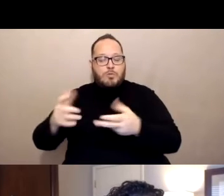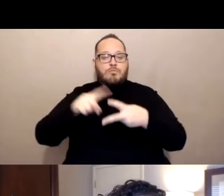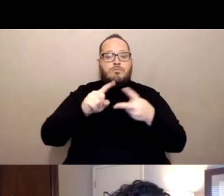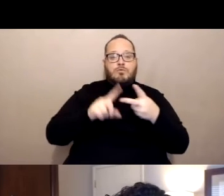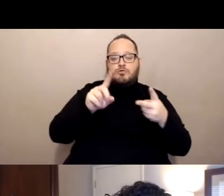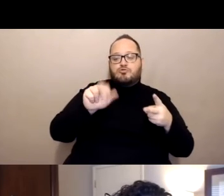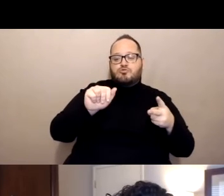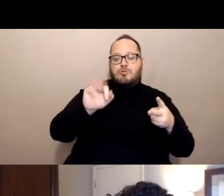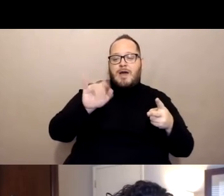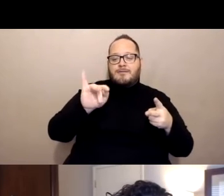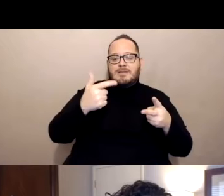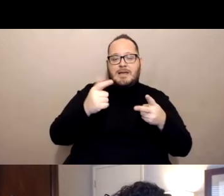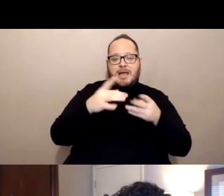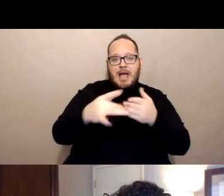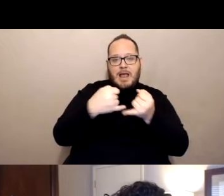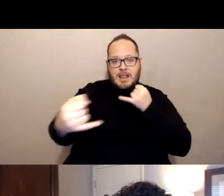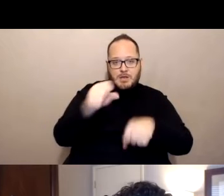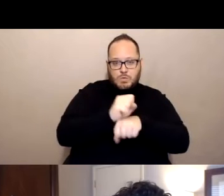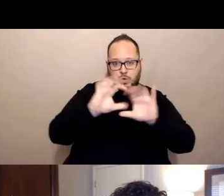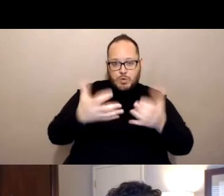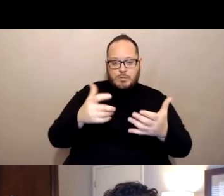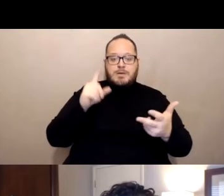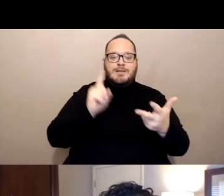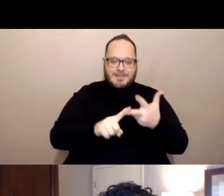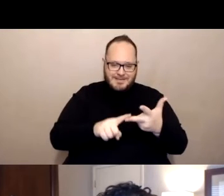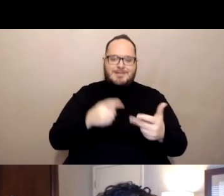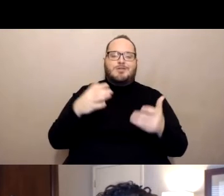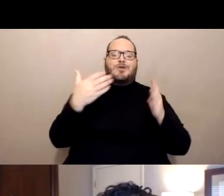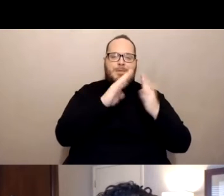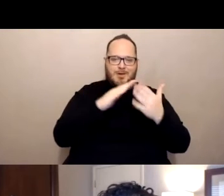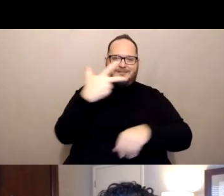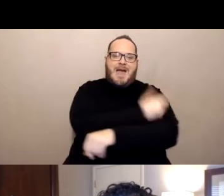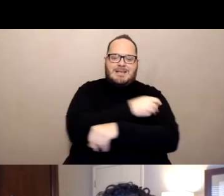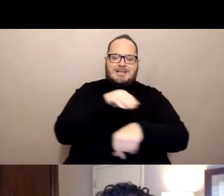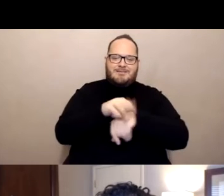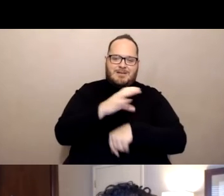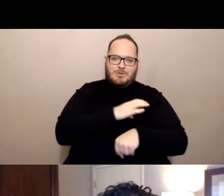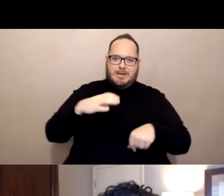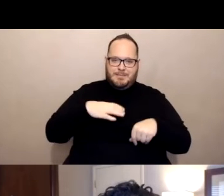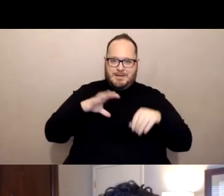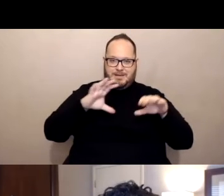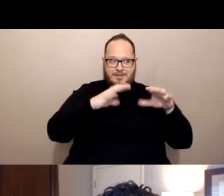and a community vaccine advisory committee and the state council along with other disability